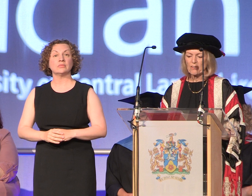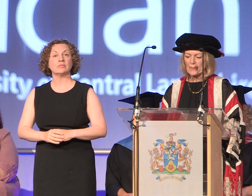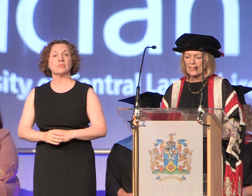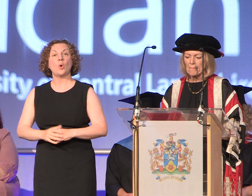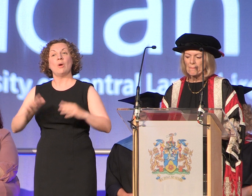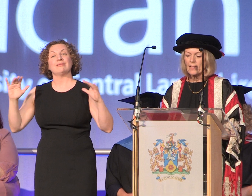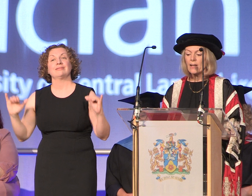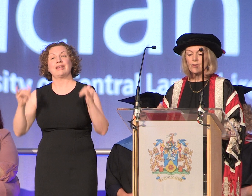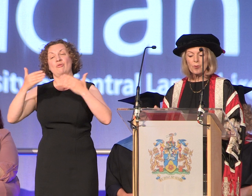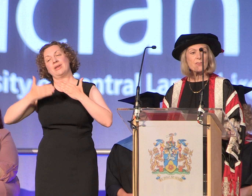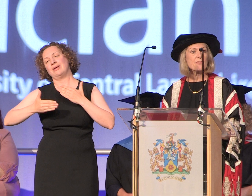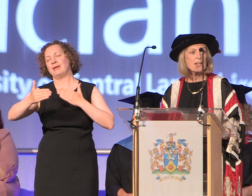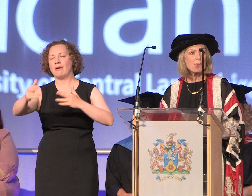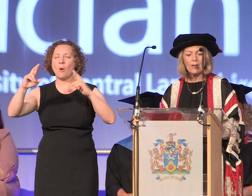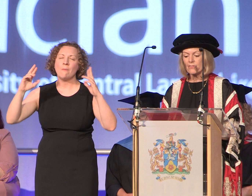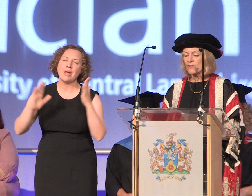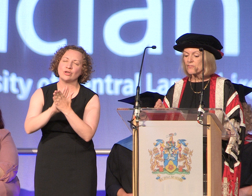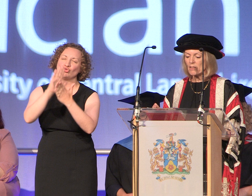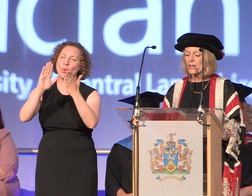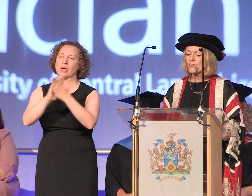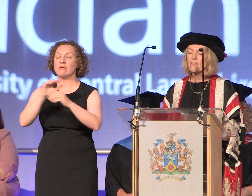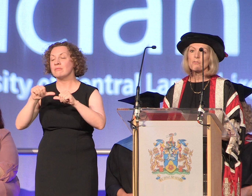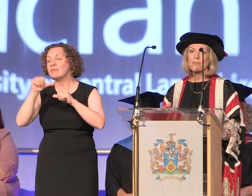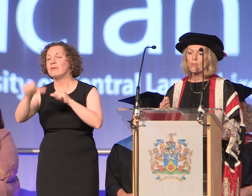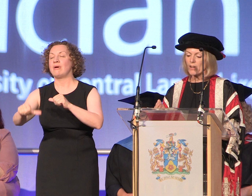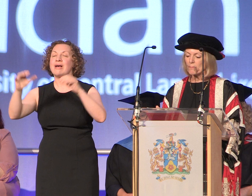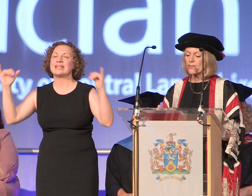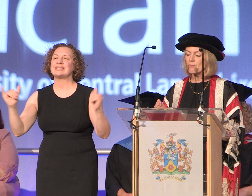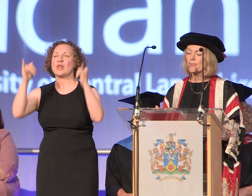ceremony and also take part in the with your families and friends